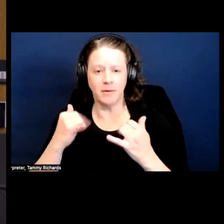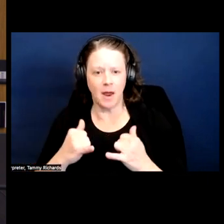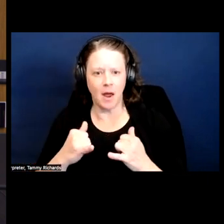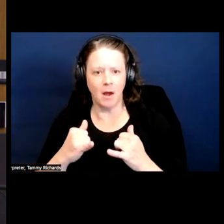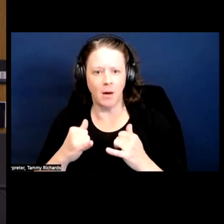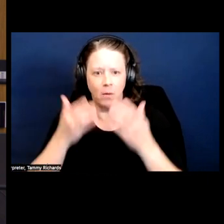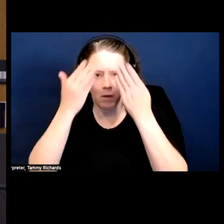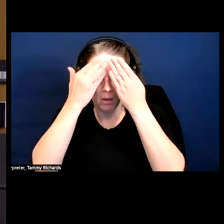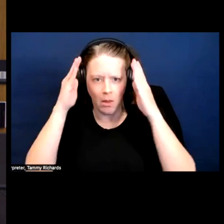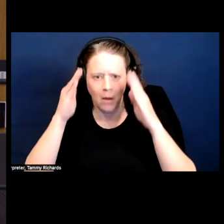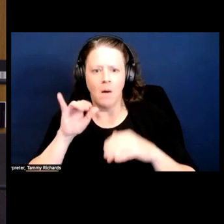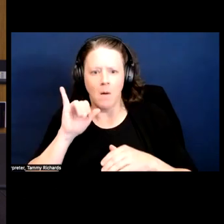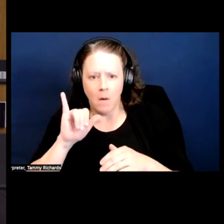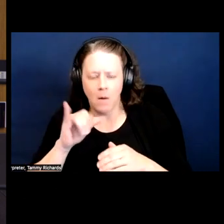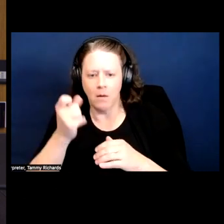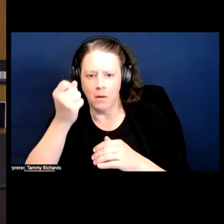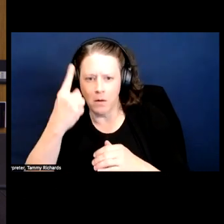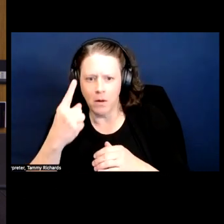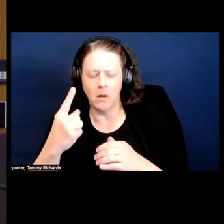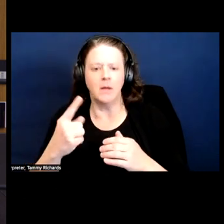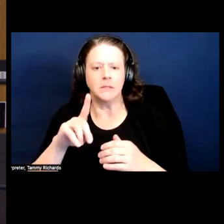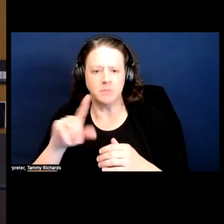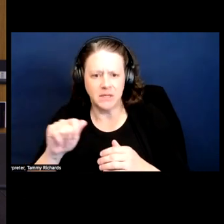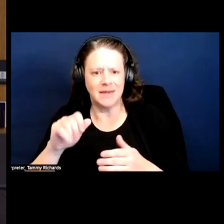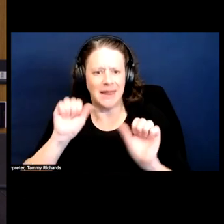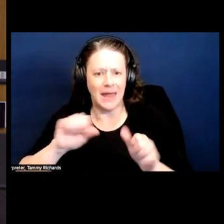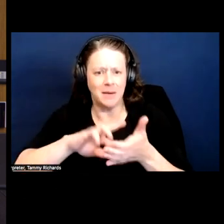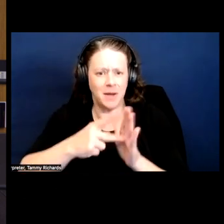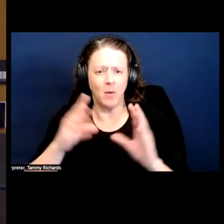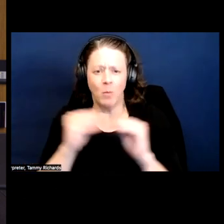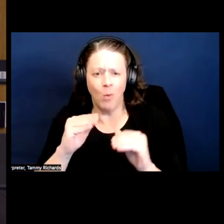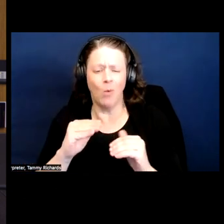disability that is not just defined as who is getting SSI or formal accommodations in